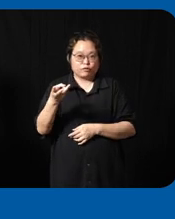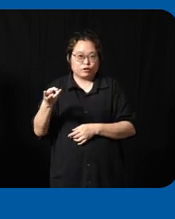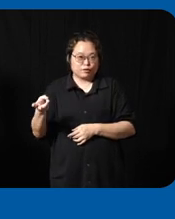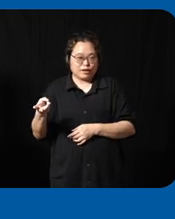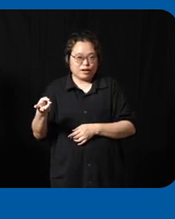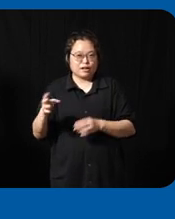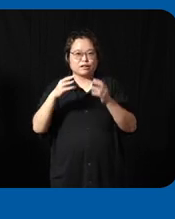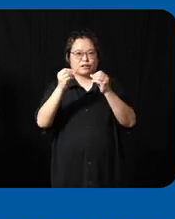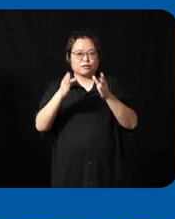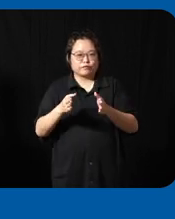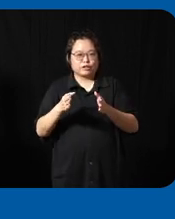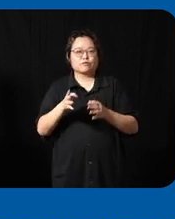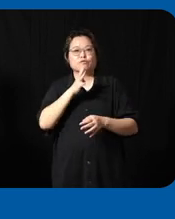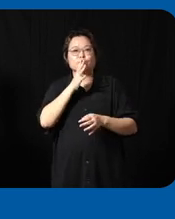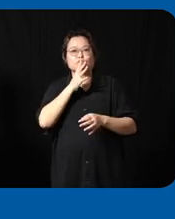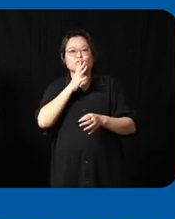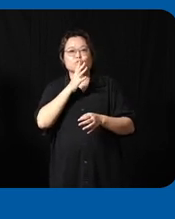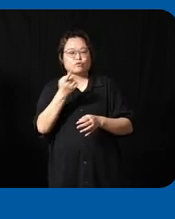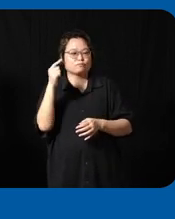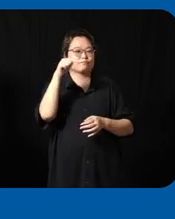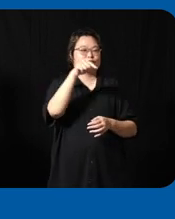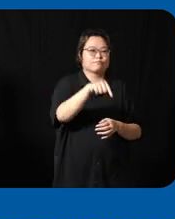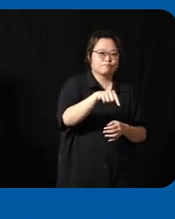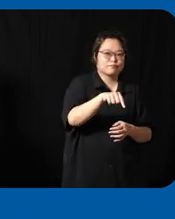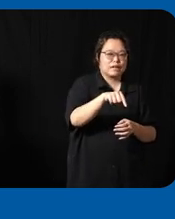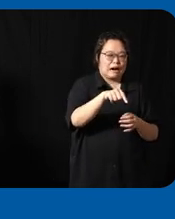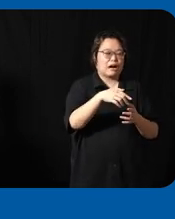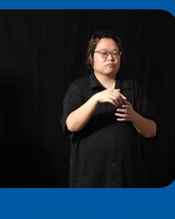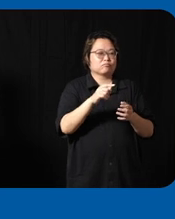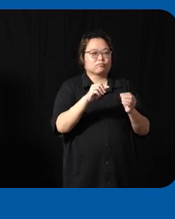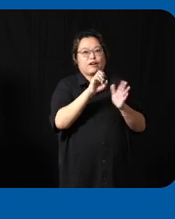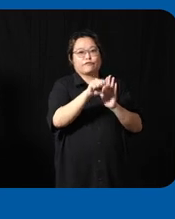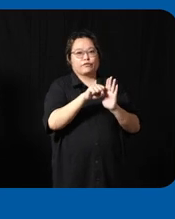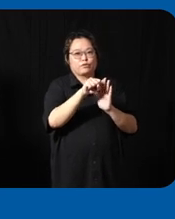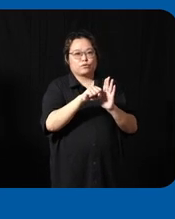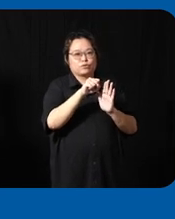the animation and then that helps the students to stay focused in the learning um we also did